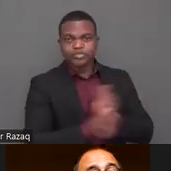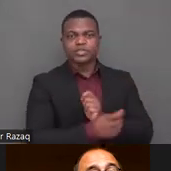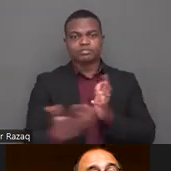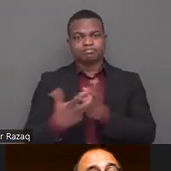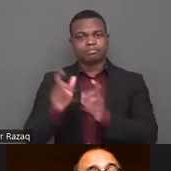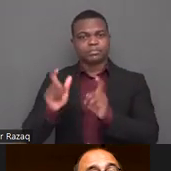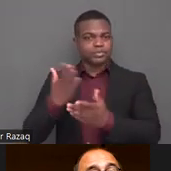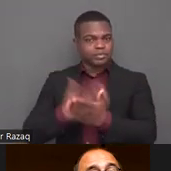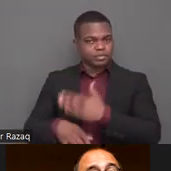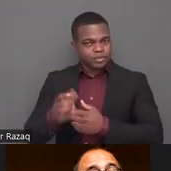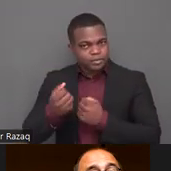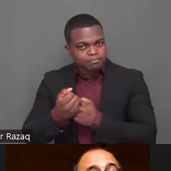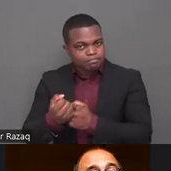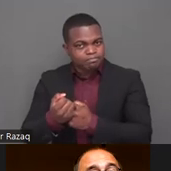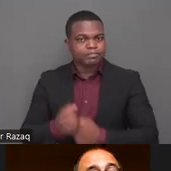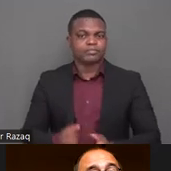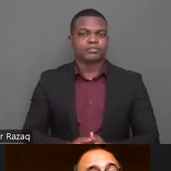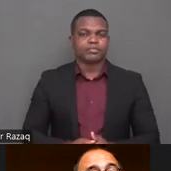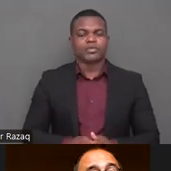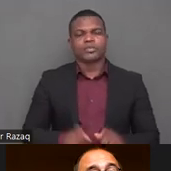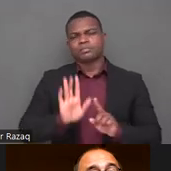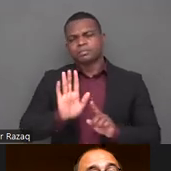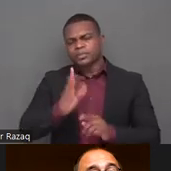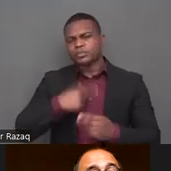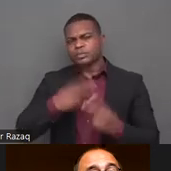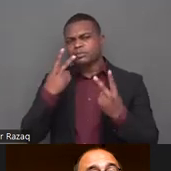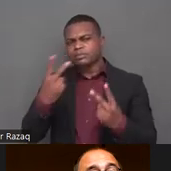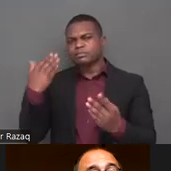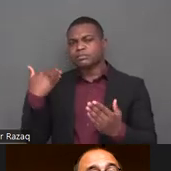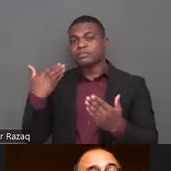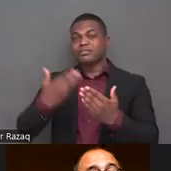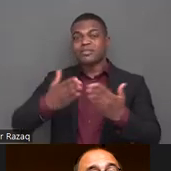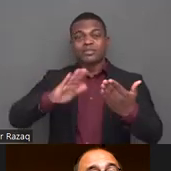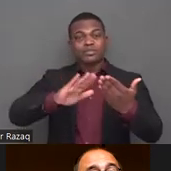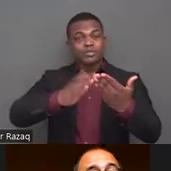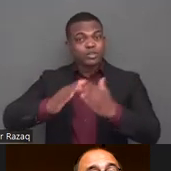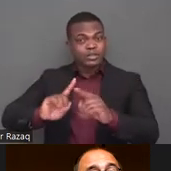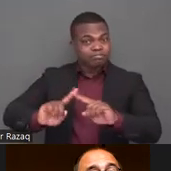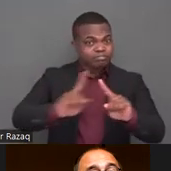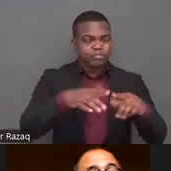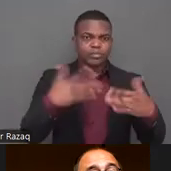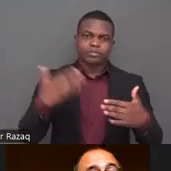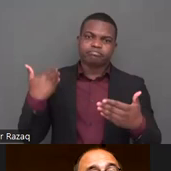and many of us have talked about in terms of legal capacity and institutionalization until the legal